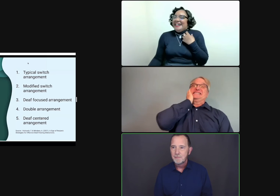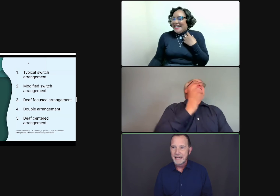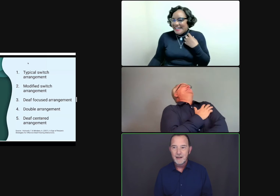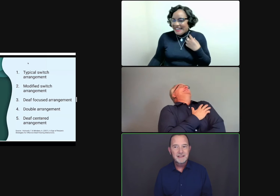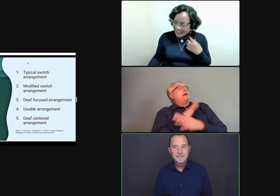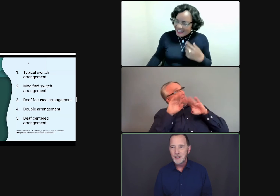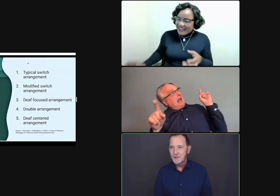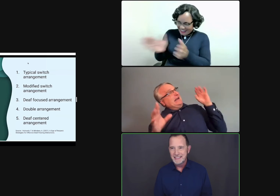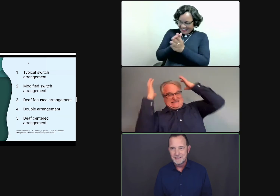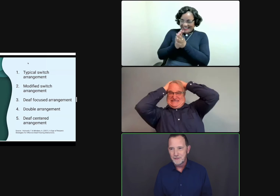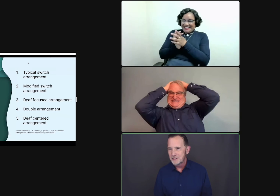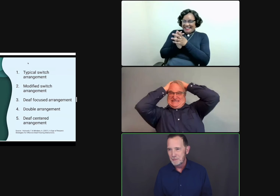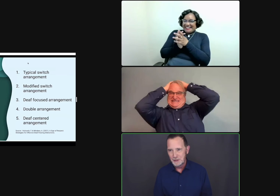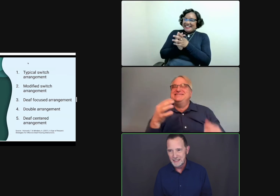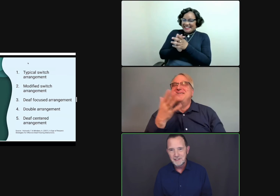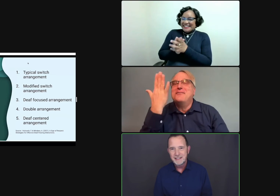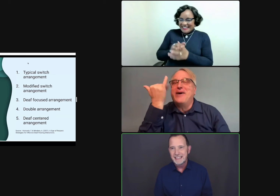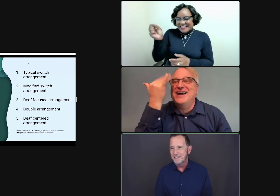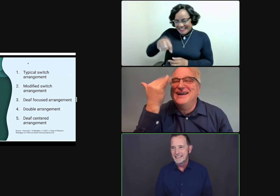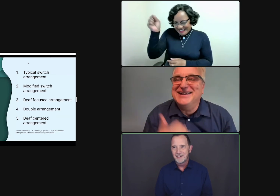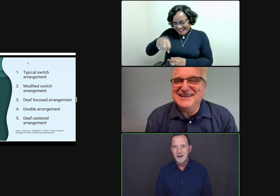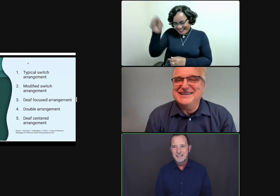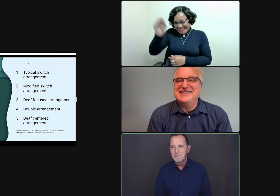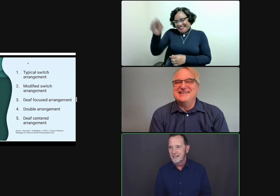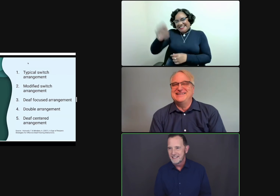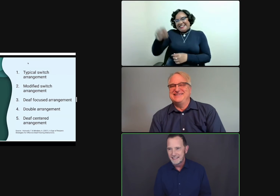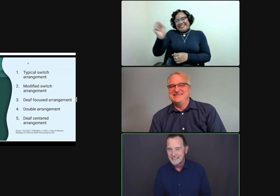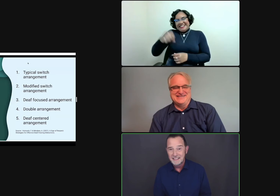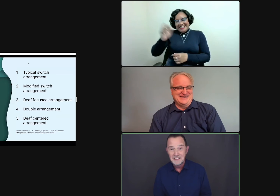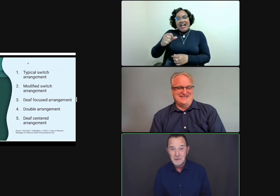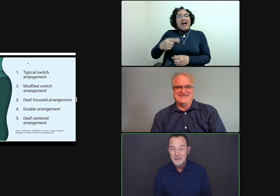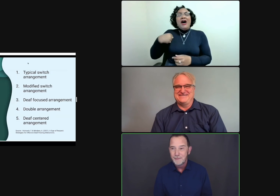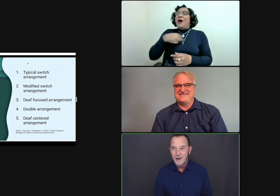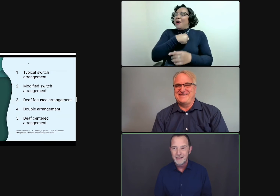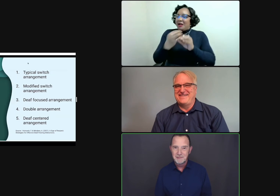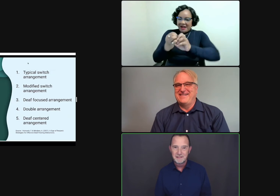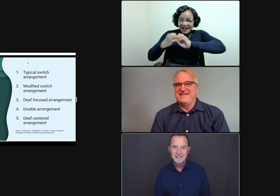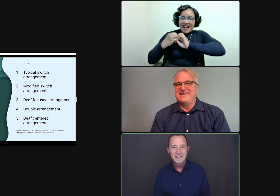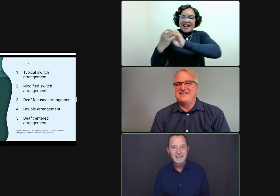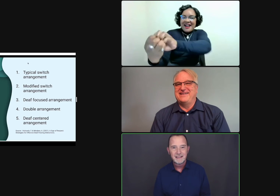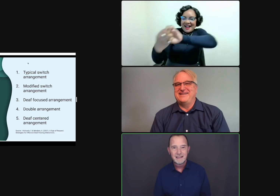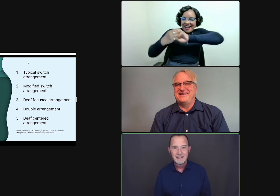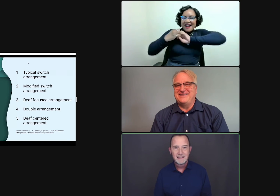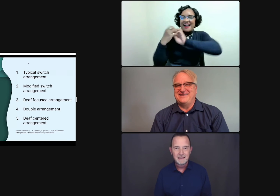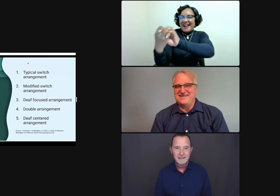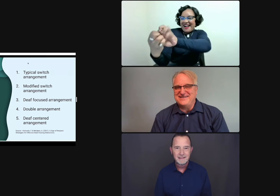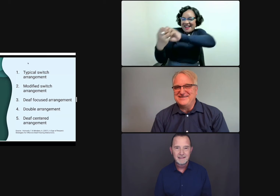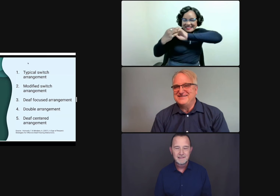But I know how difficult this is for interpreters. Aundrea even has had a hard time processing this because there's a real paradigm shift. I have.